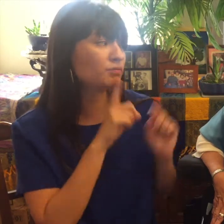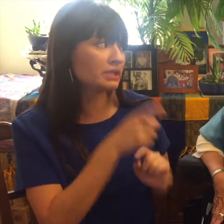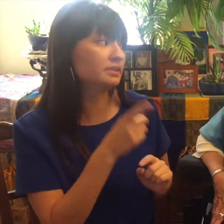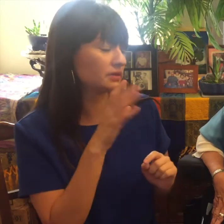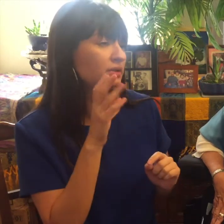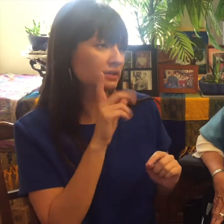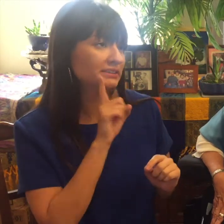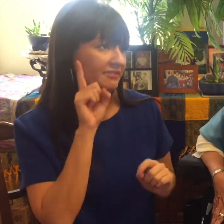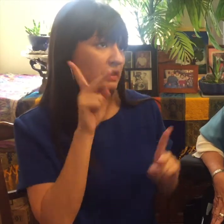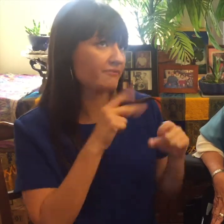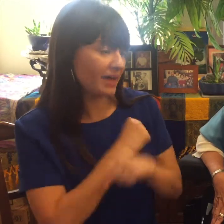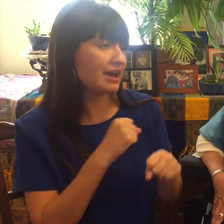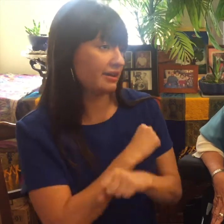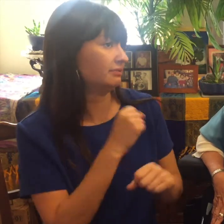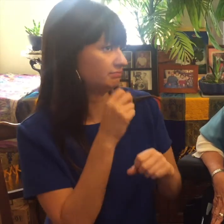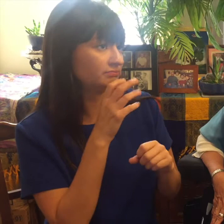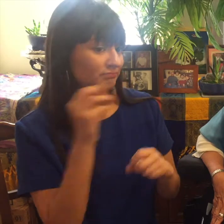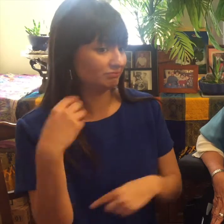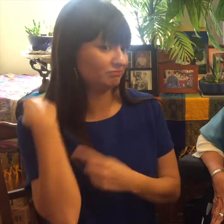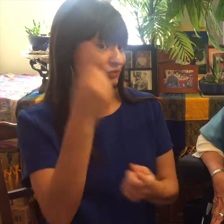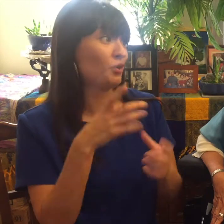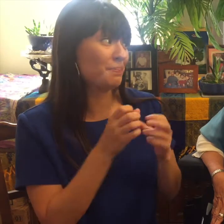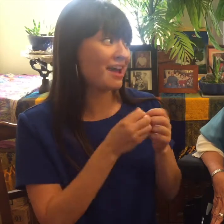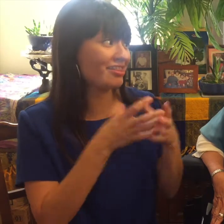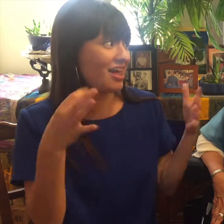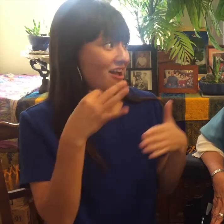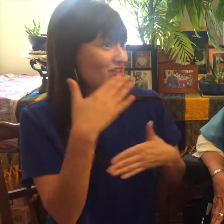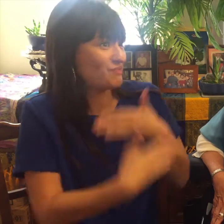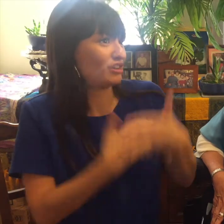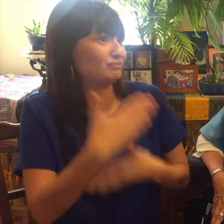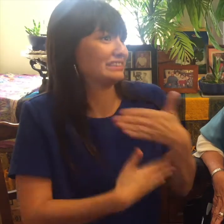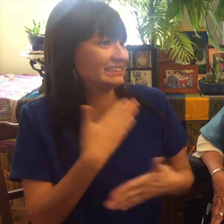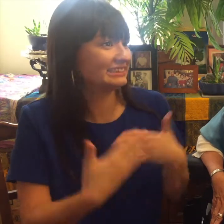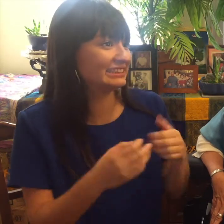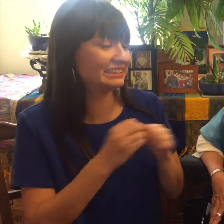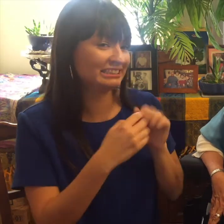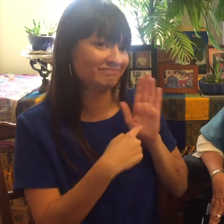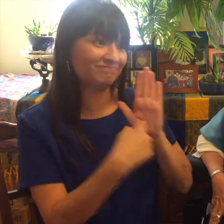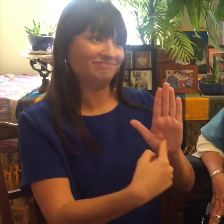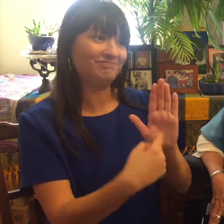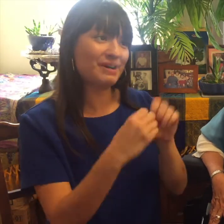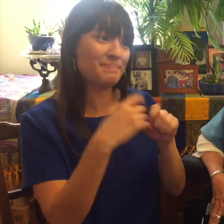there is a stigma and that deaf people are fighting for and we, we have been